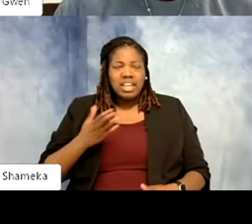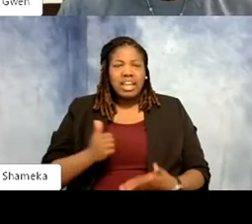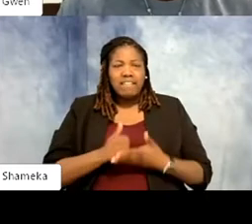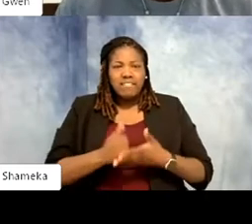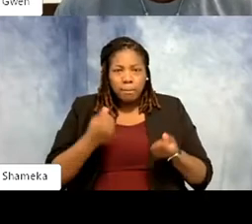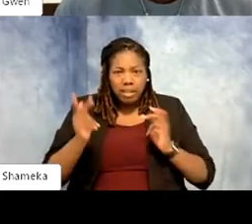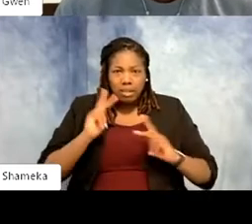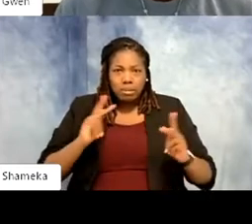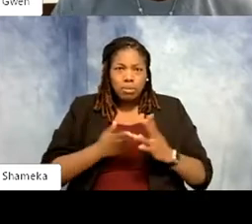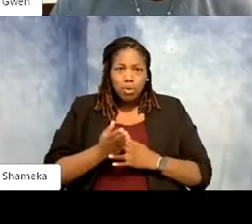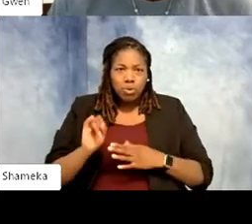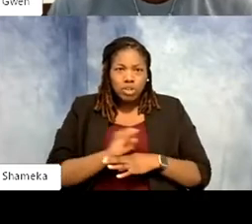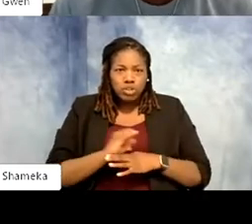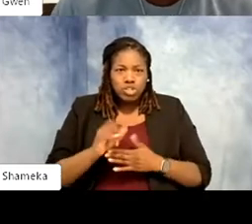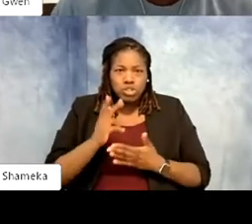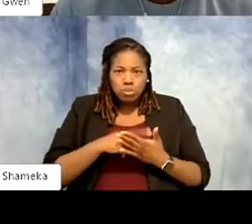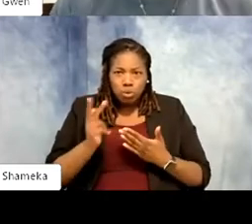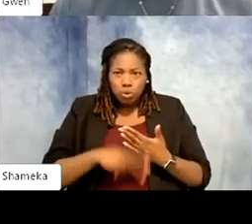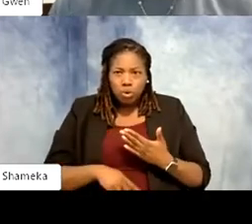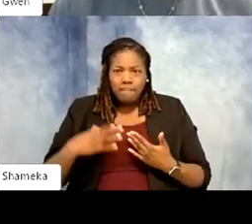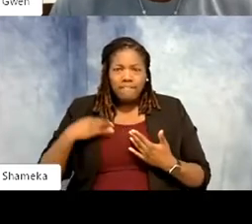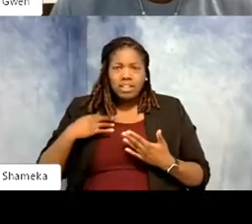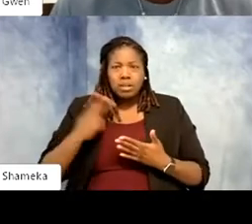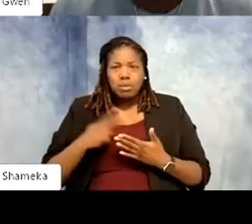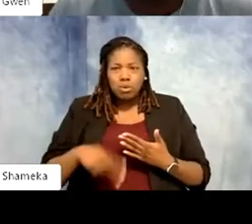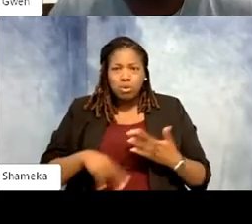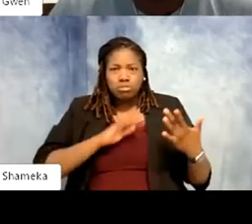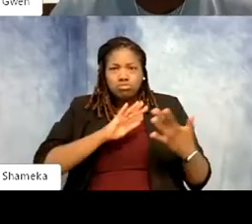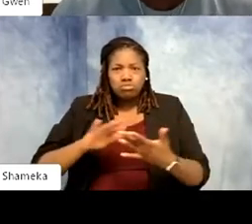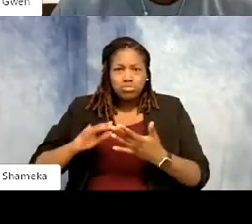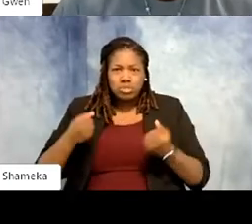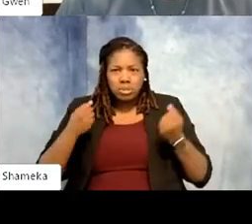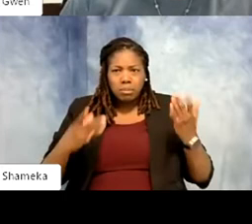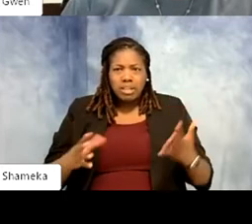programs, through volunteer programs. Still keep in touch with a lot of those kids from, oh god,